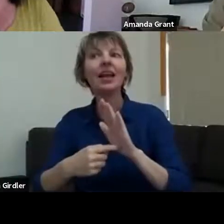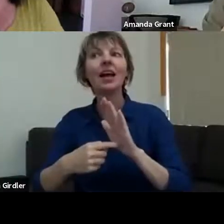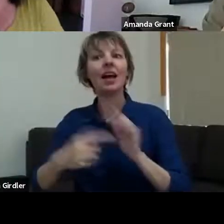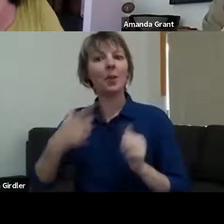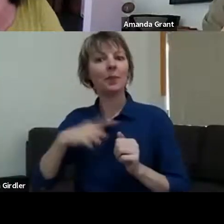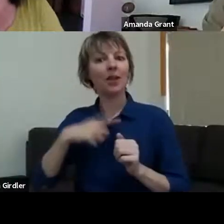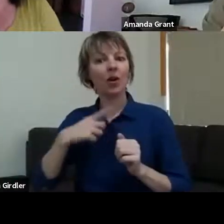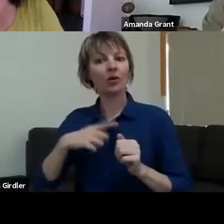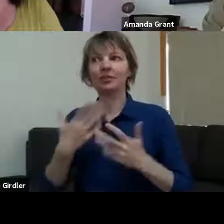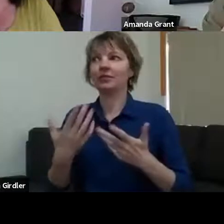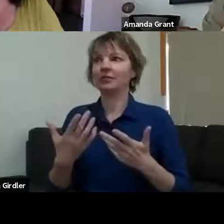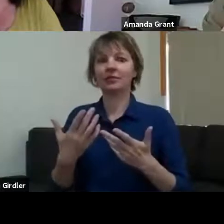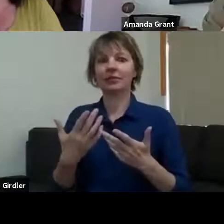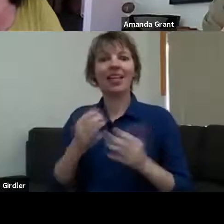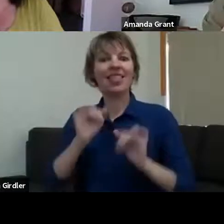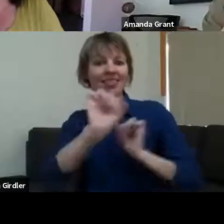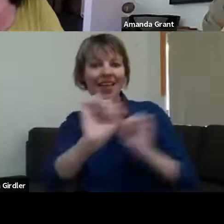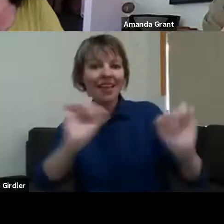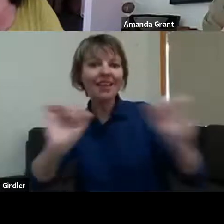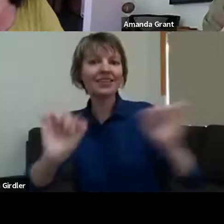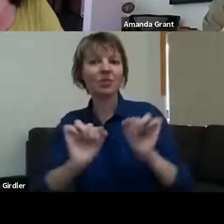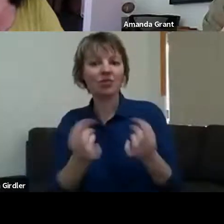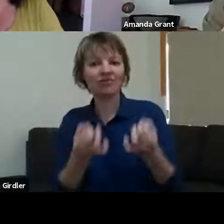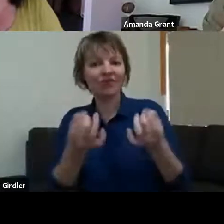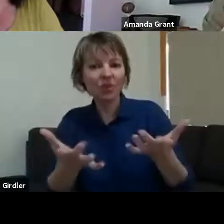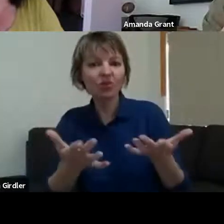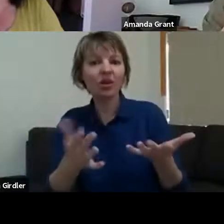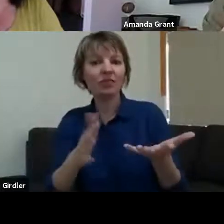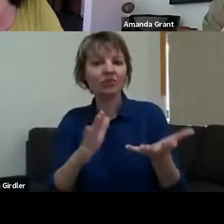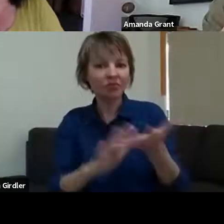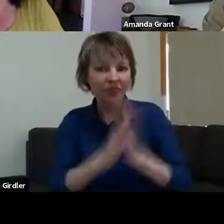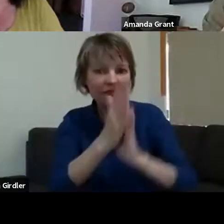examples, but I thought that was the key example whereby their work had